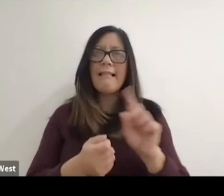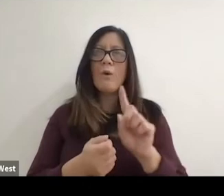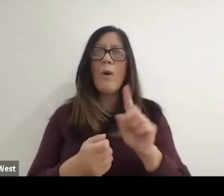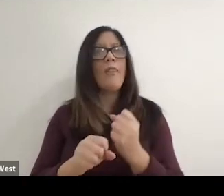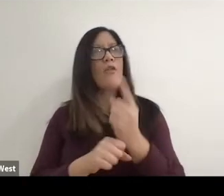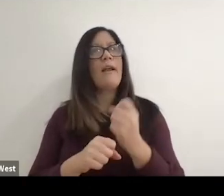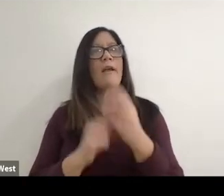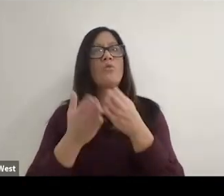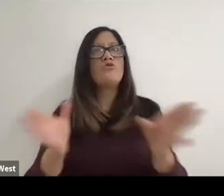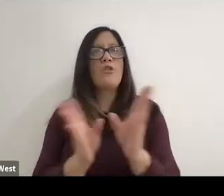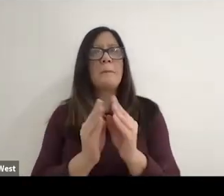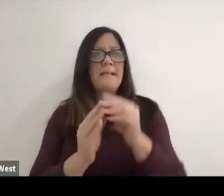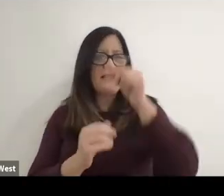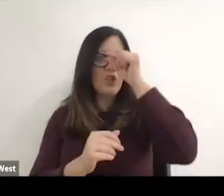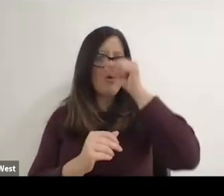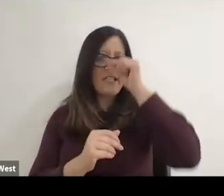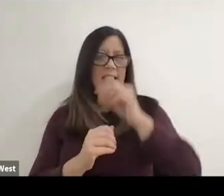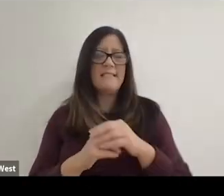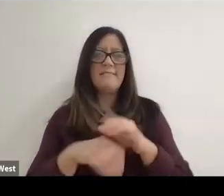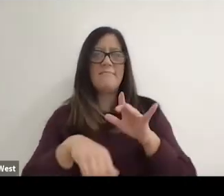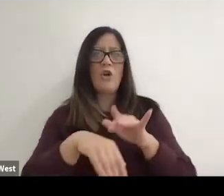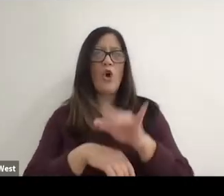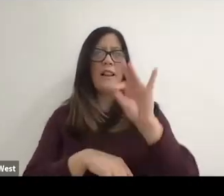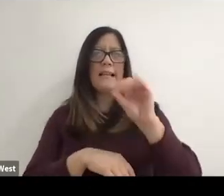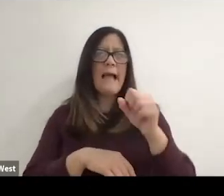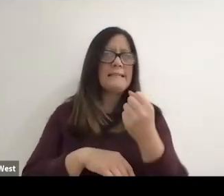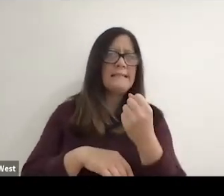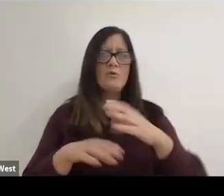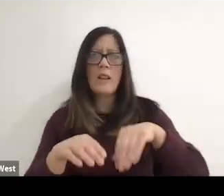and I'm sure it was in the early 90s or late 80s when that happened